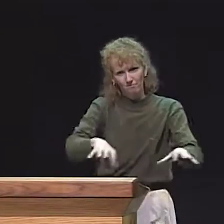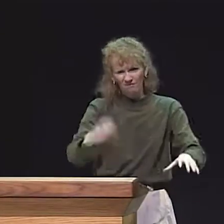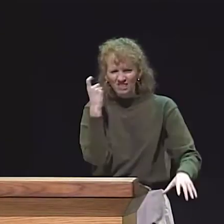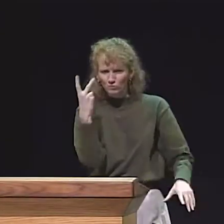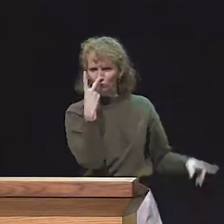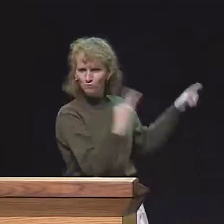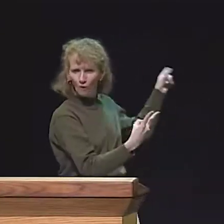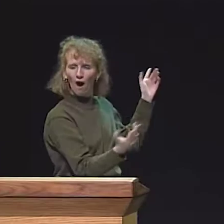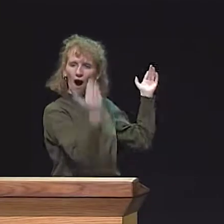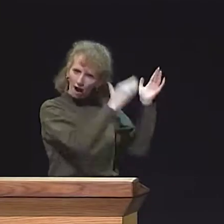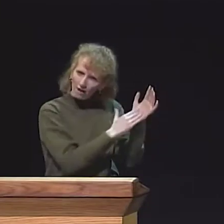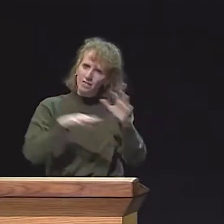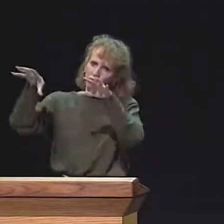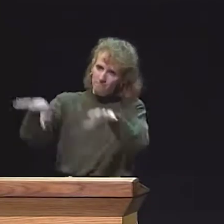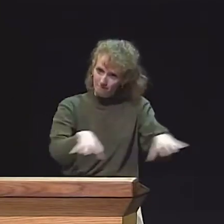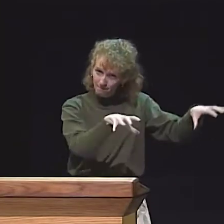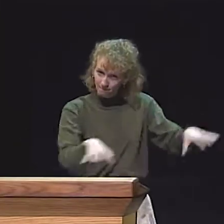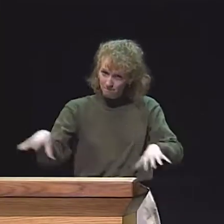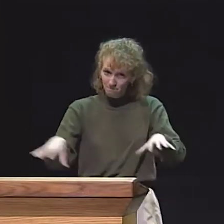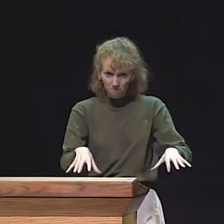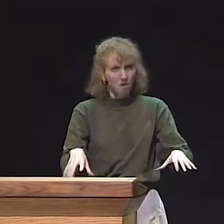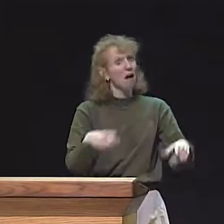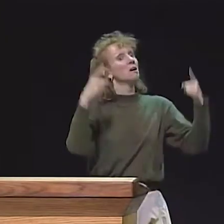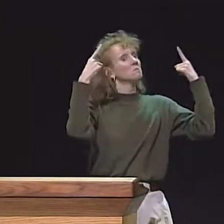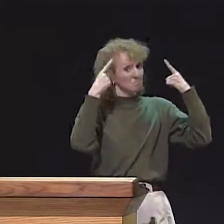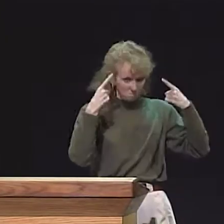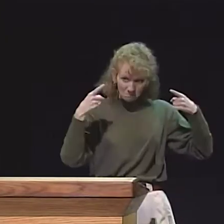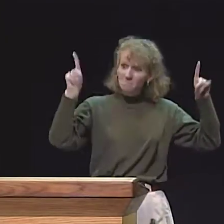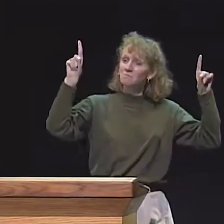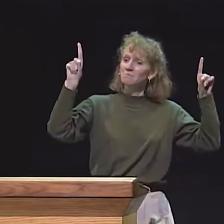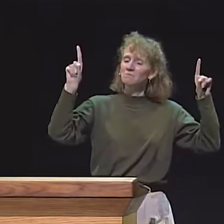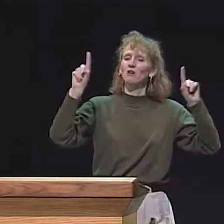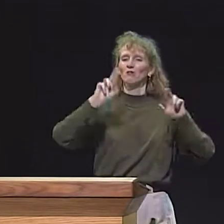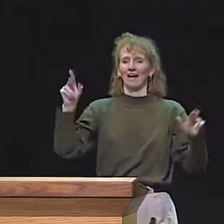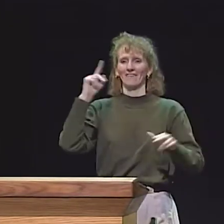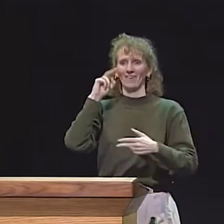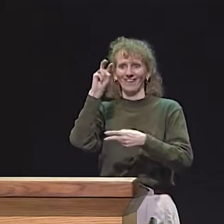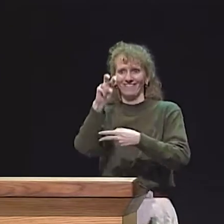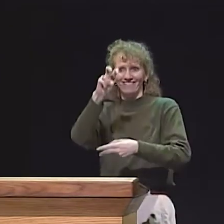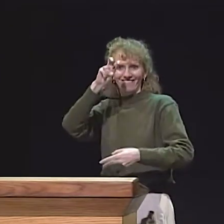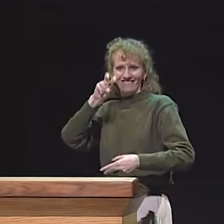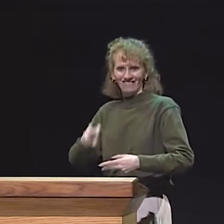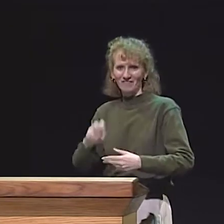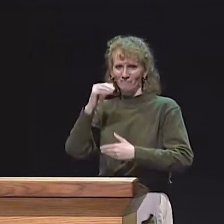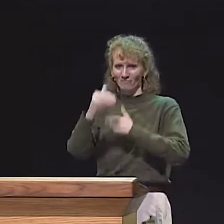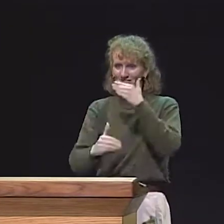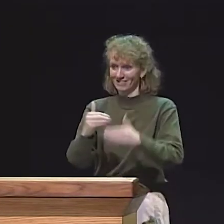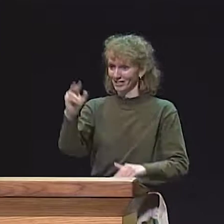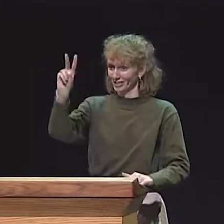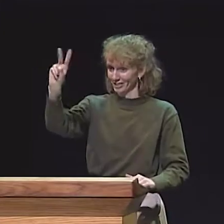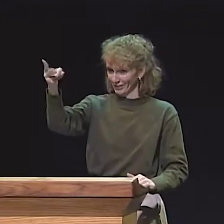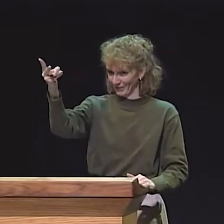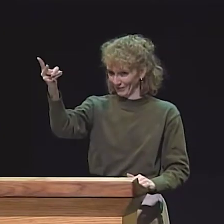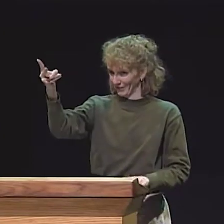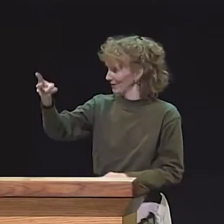WE CAN GO BACK AND HAVE THE CHILDREN DO THE ROLE PLAYING AGAIN. THAT'S WHAT YOU WERE JUST SEEING THEM DO. THEY WERE DOING THE REPEATED ROLE PLAYING.